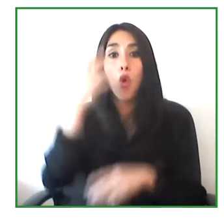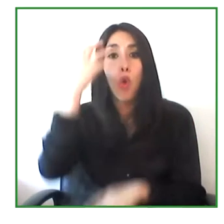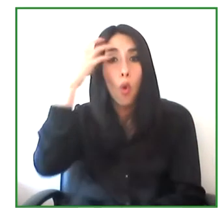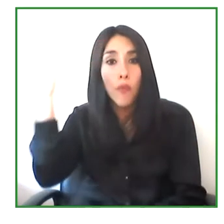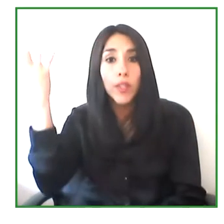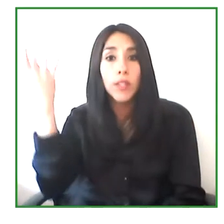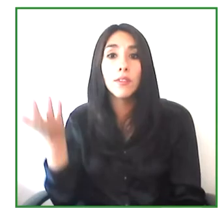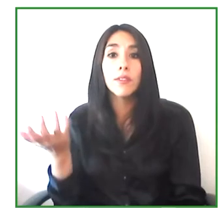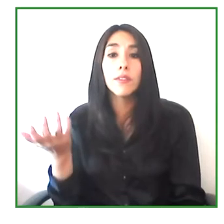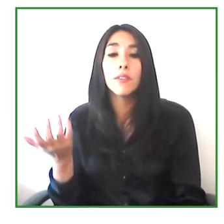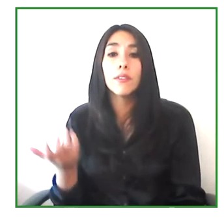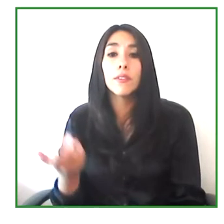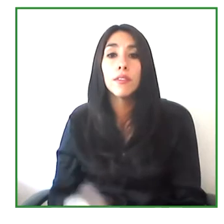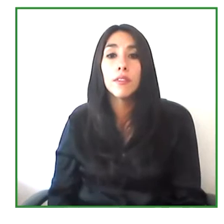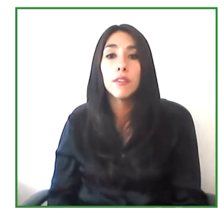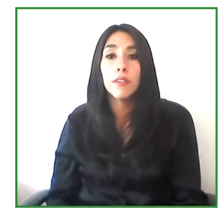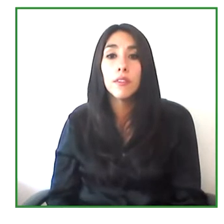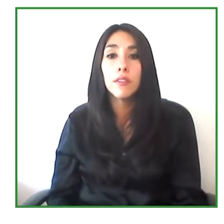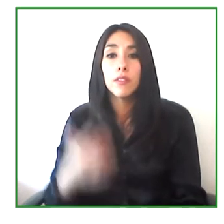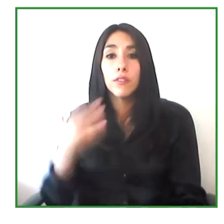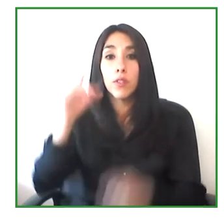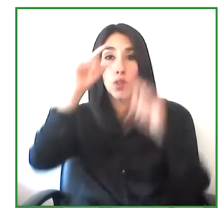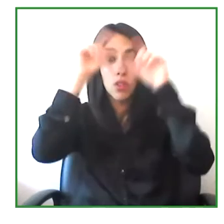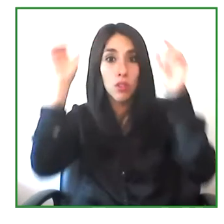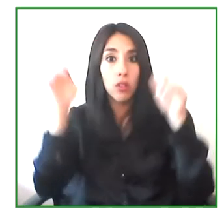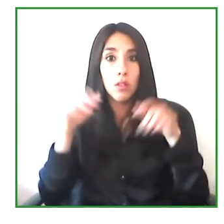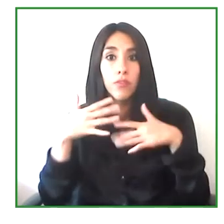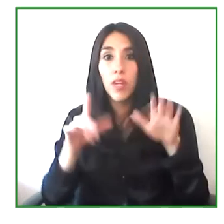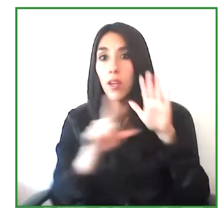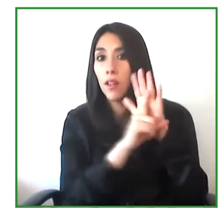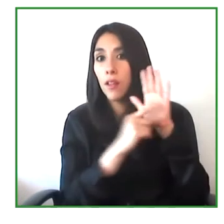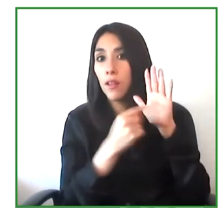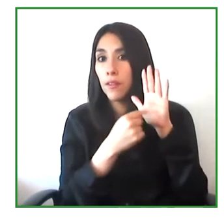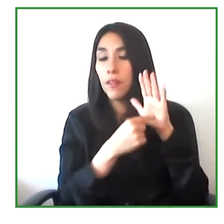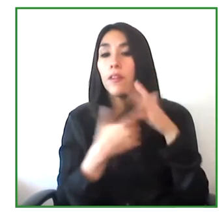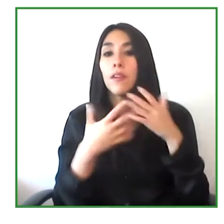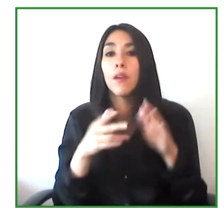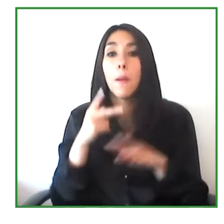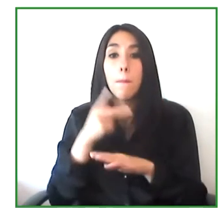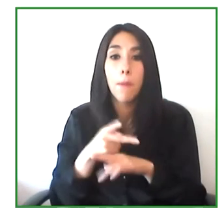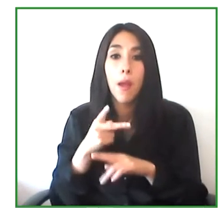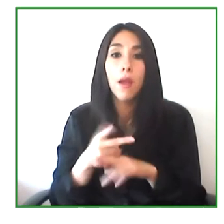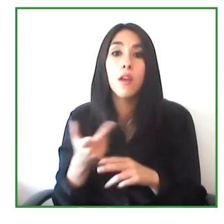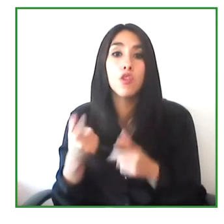and we are considered within the legal framework. in